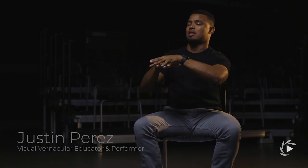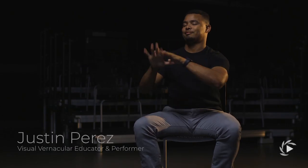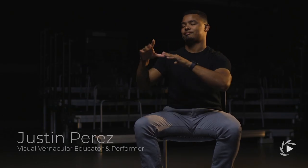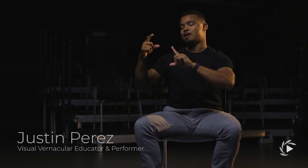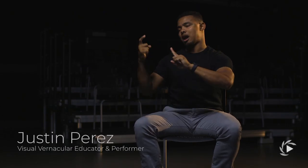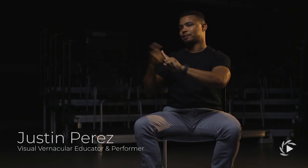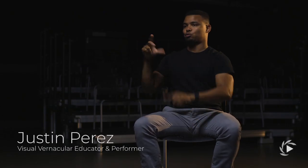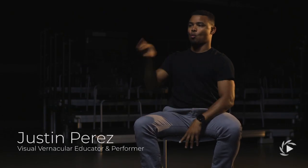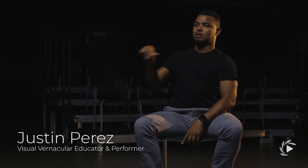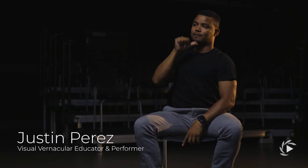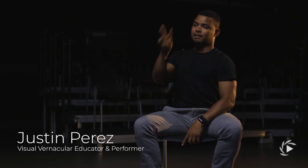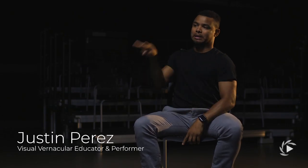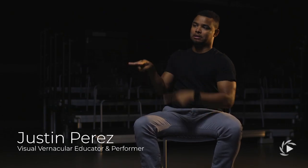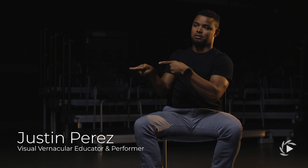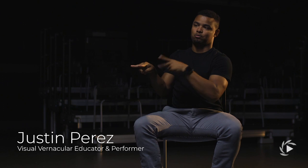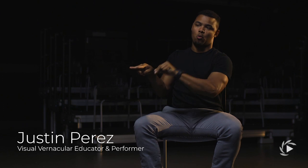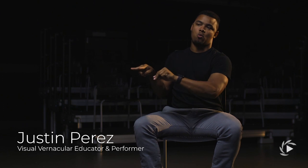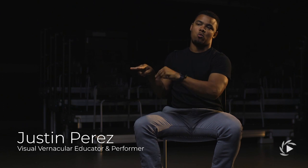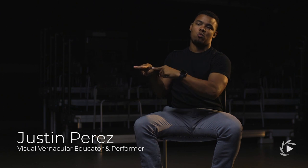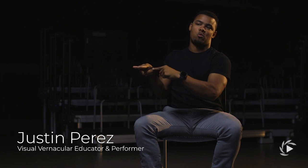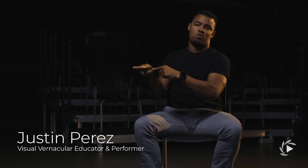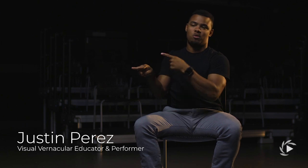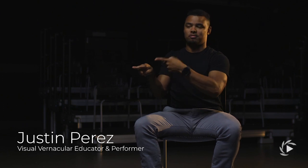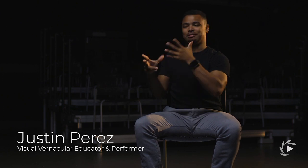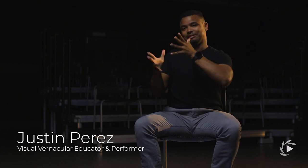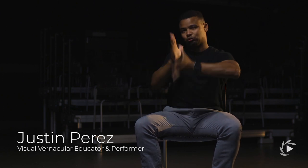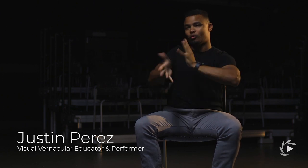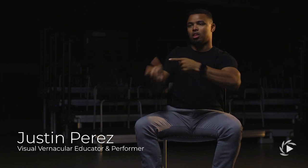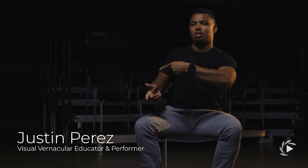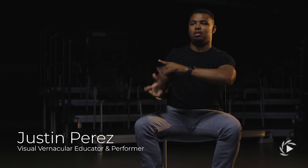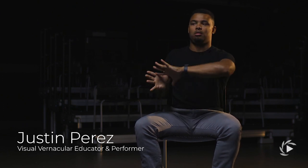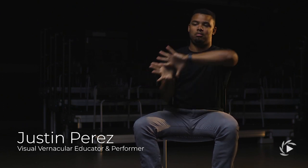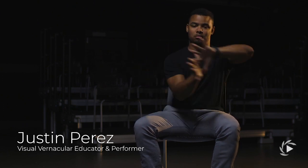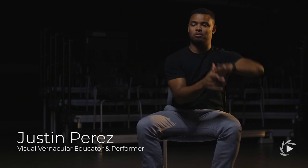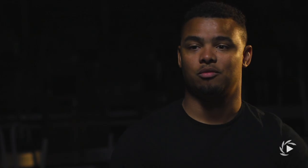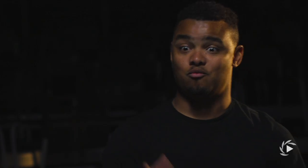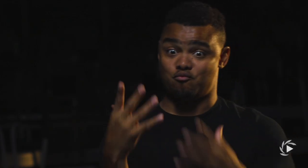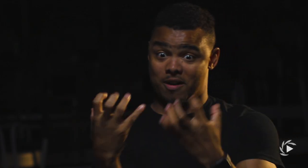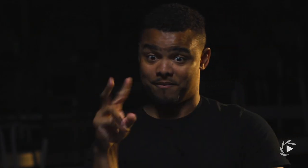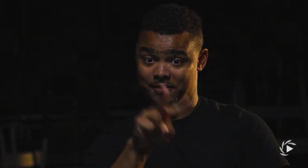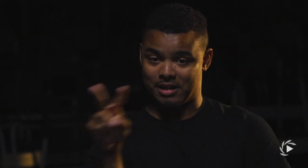but if I'm telling somebody a story in Visual Vernacular and then I start utilizing